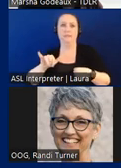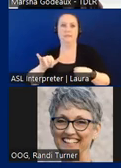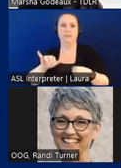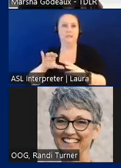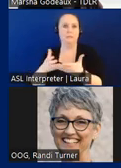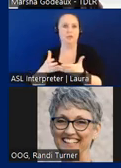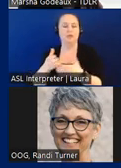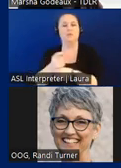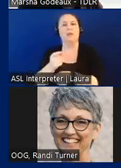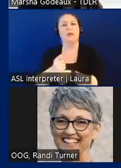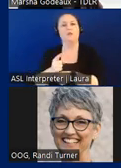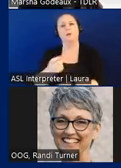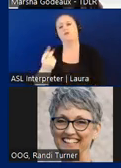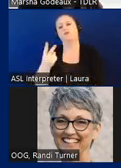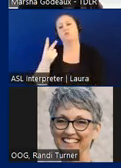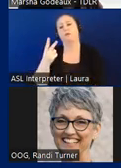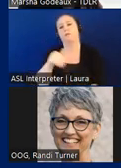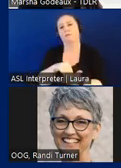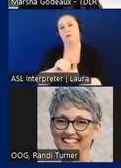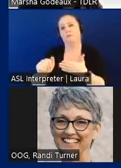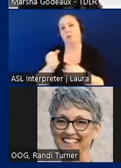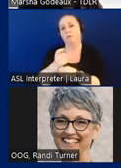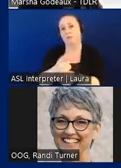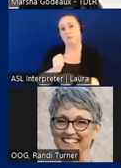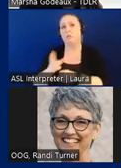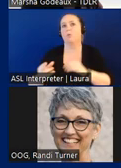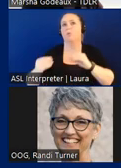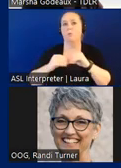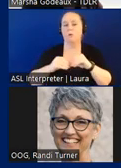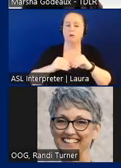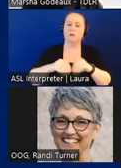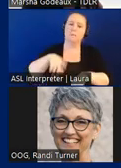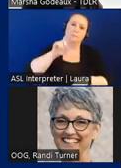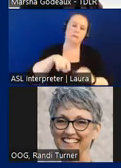thousand dollars or more a year, the facility must be accessible with the minimum requirements.